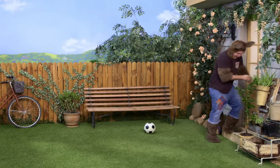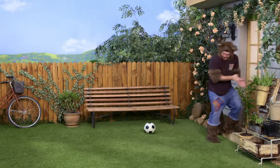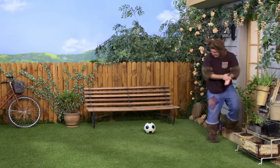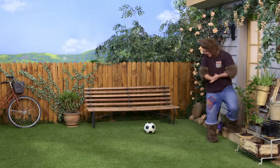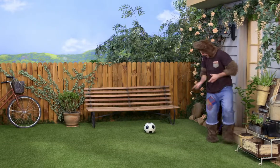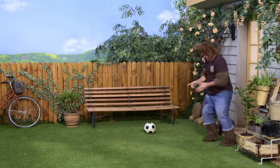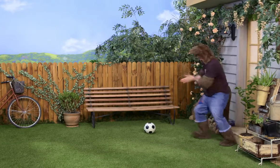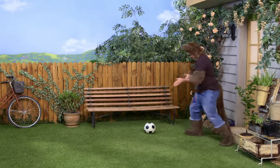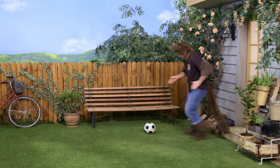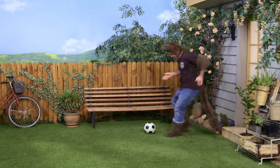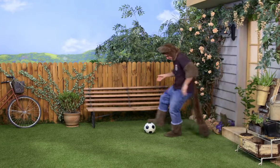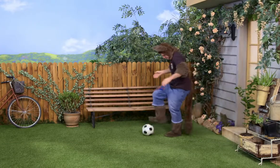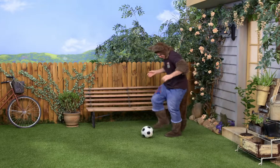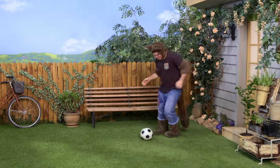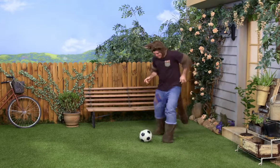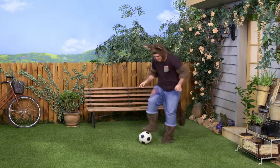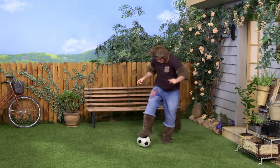Ha-ha! Oh! Right.